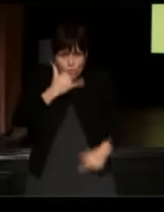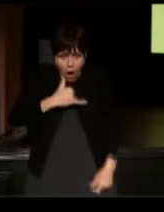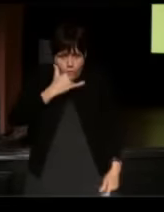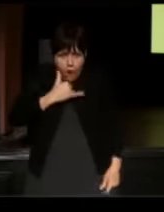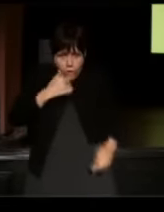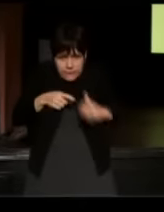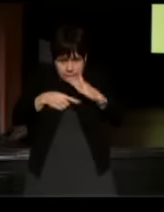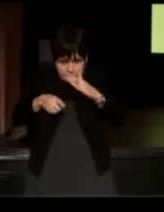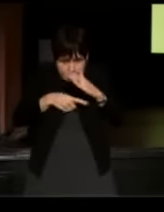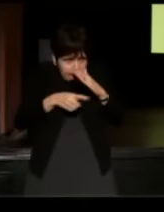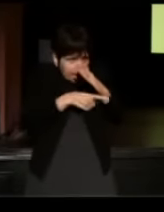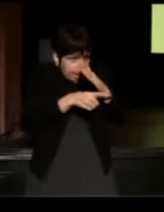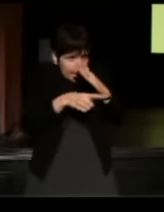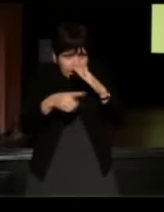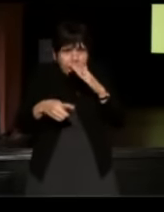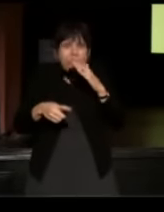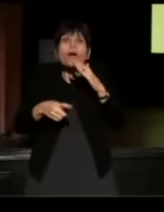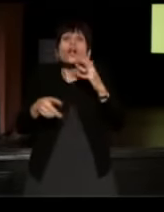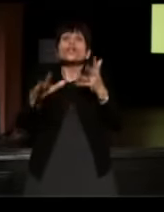then you'll ruin your immortal soul."